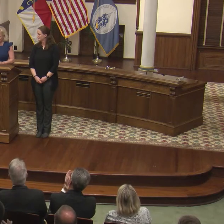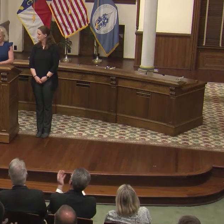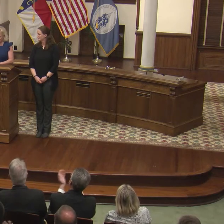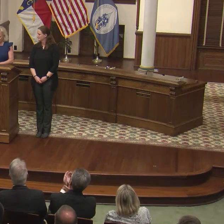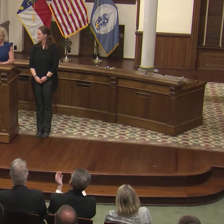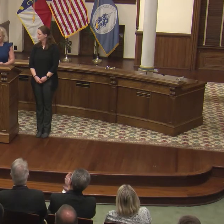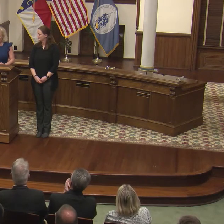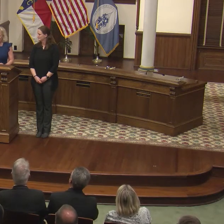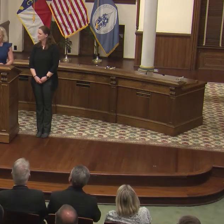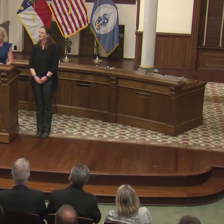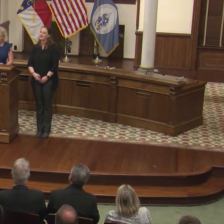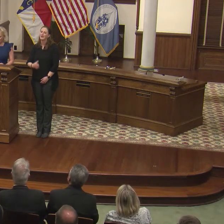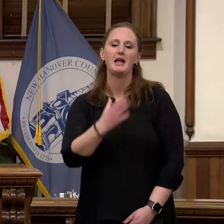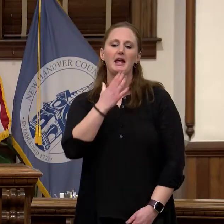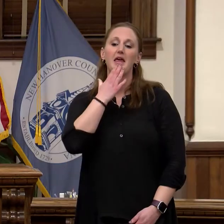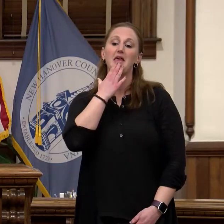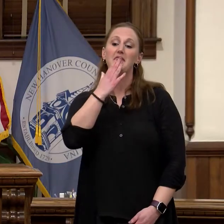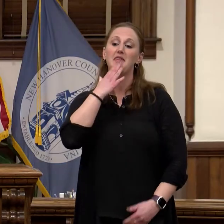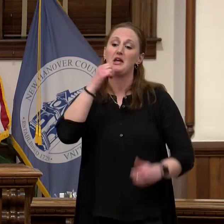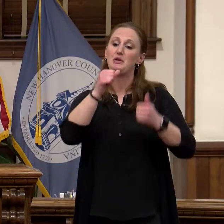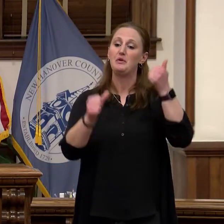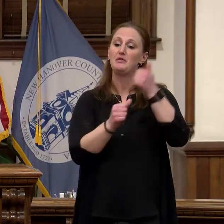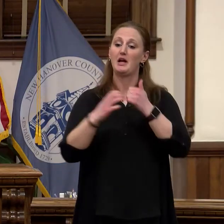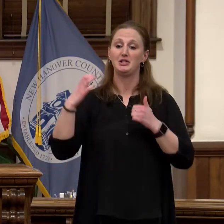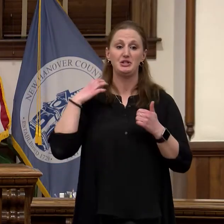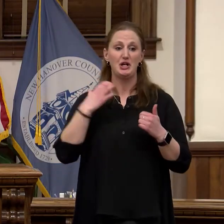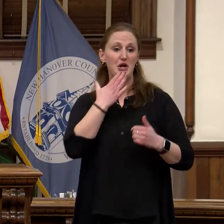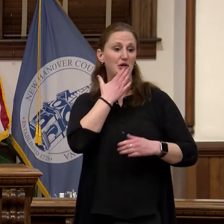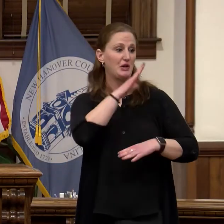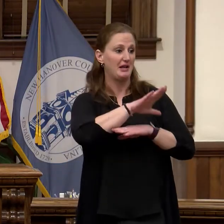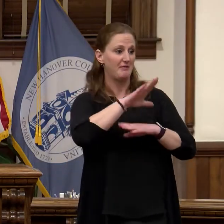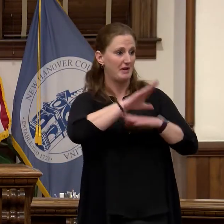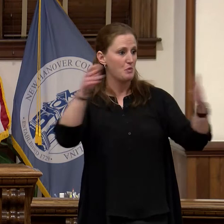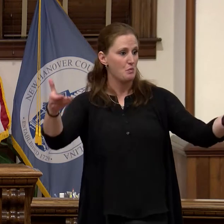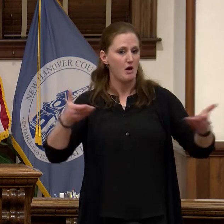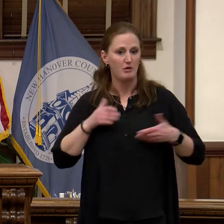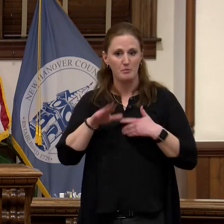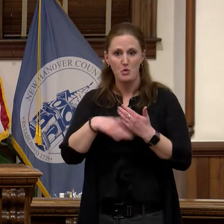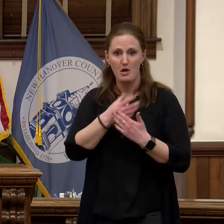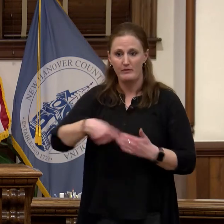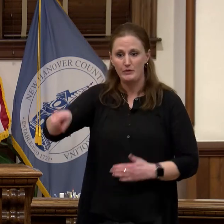Thank You Madame Vice-Chair, good evening and welcome to all of you. Before I